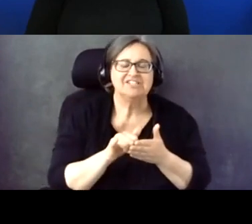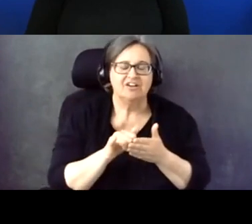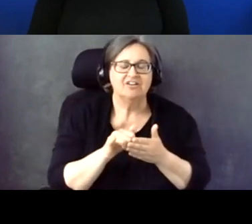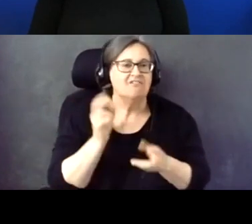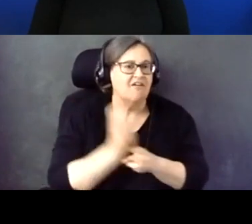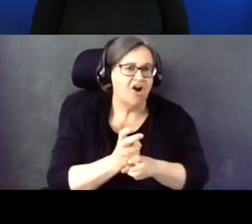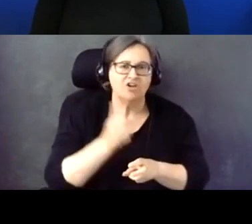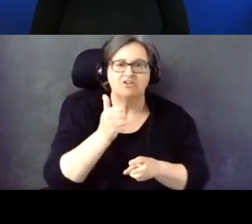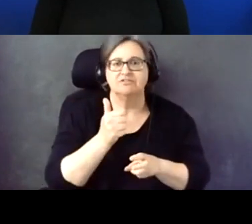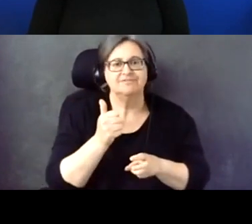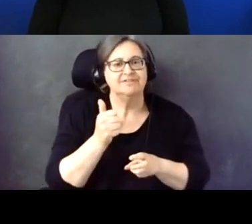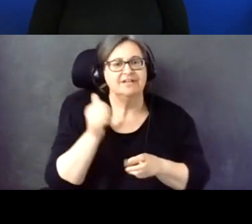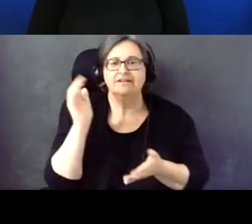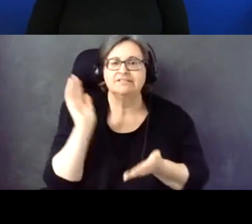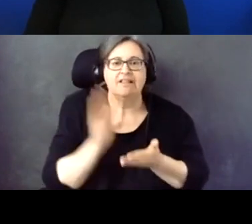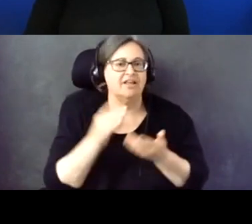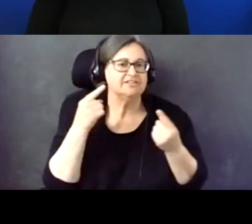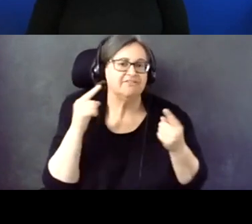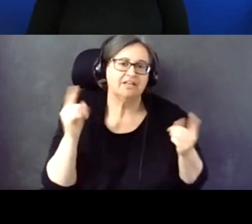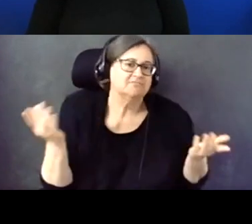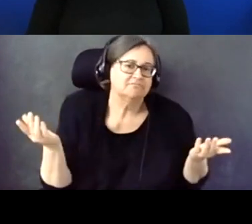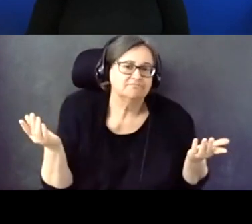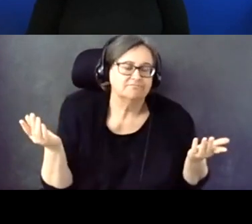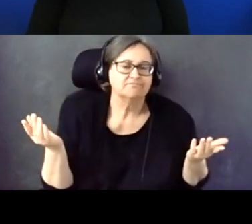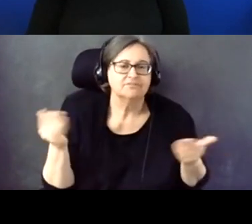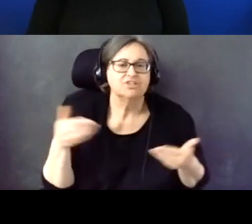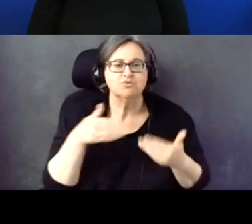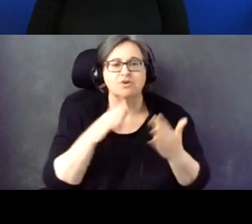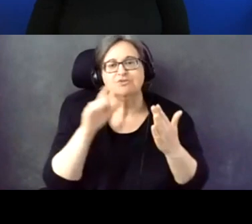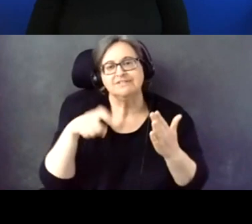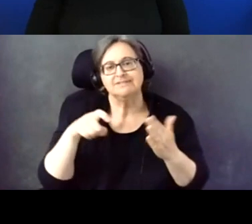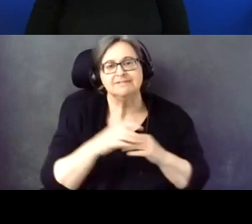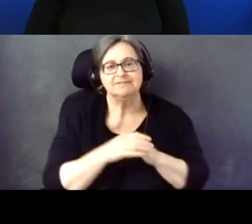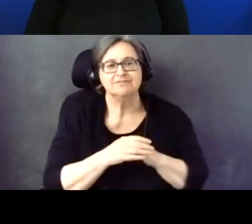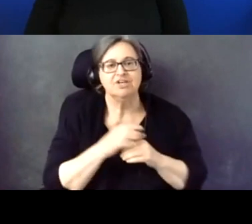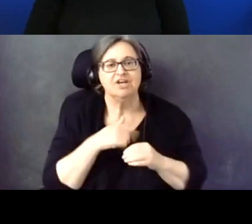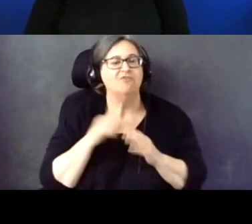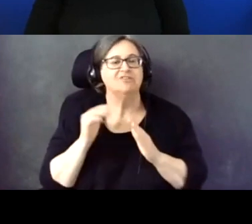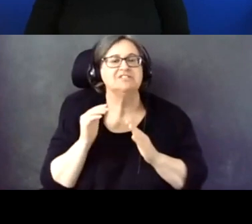and less effective in actually addressing needs. So I would leave with that.